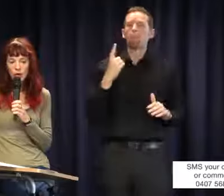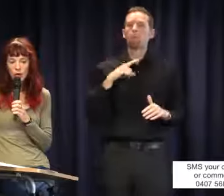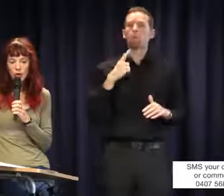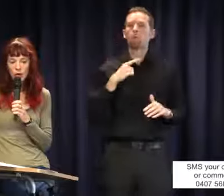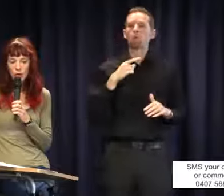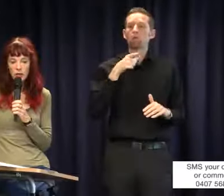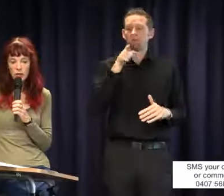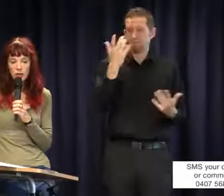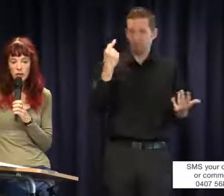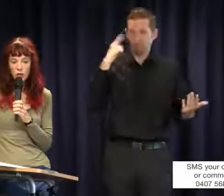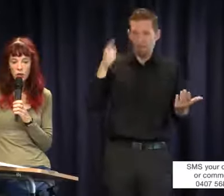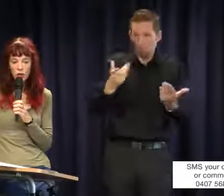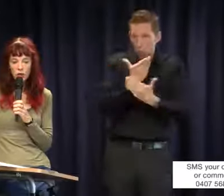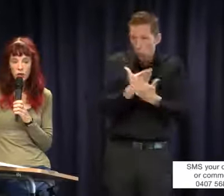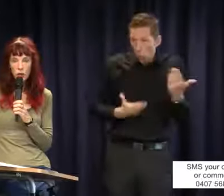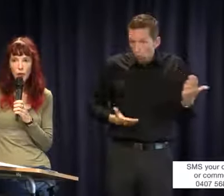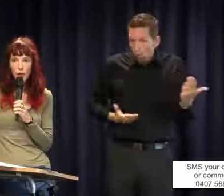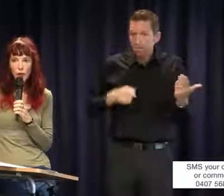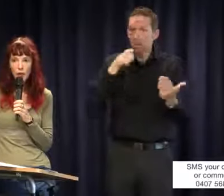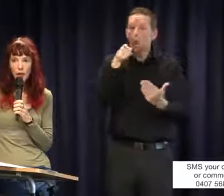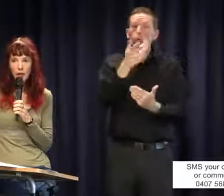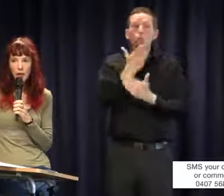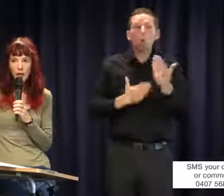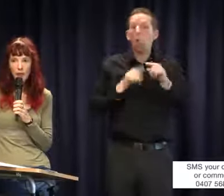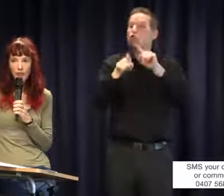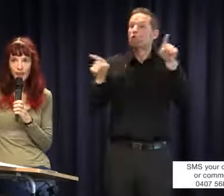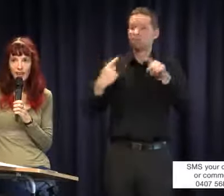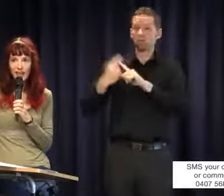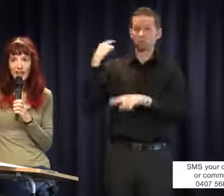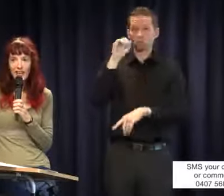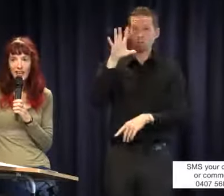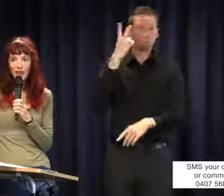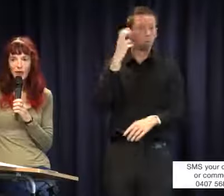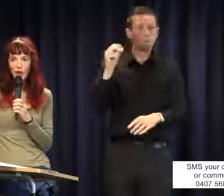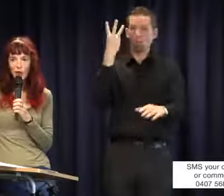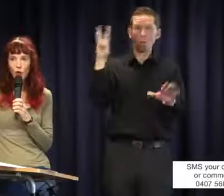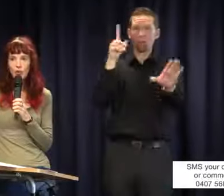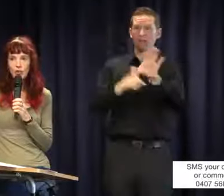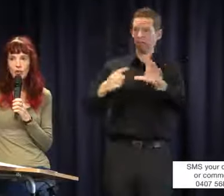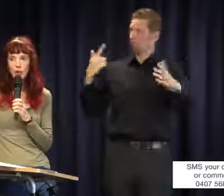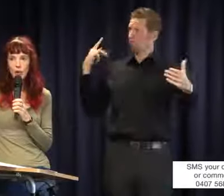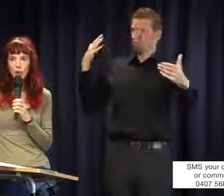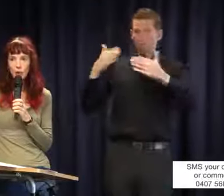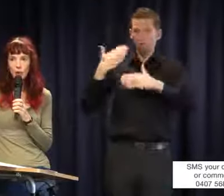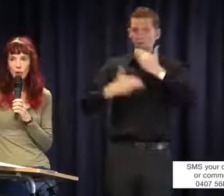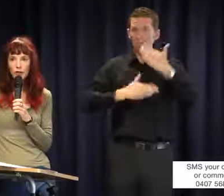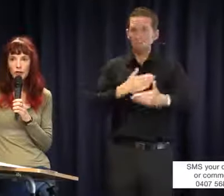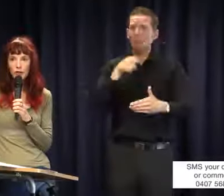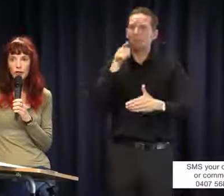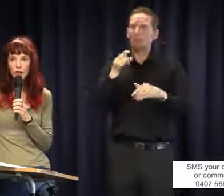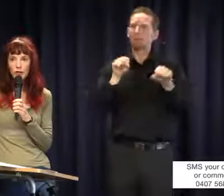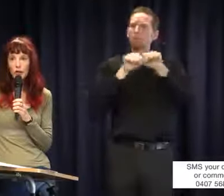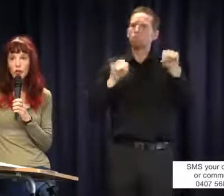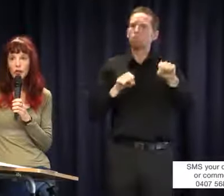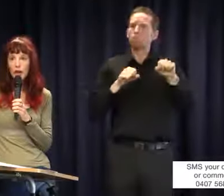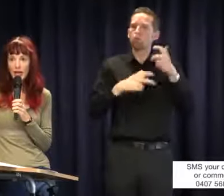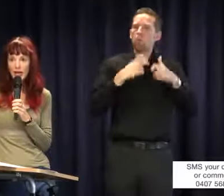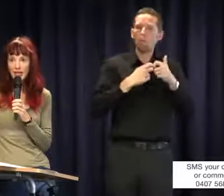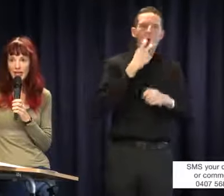These stories go back decades now and therefore the systemic problem has been around for decades.